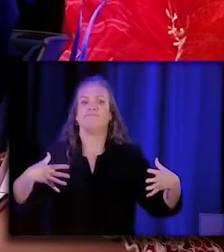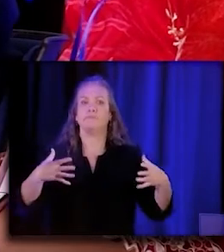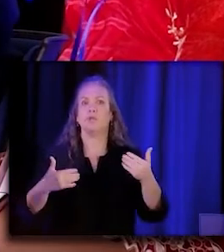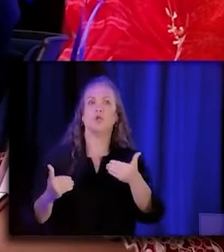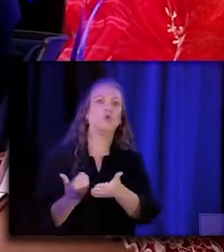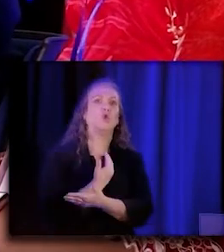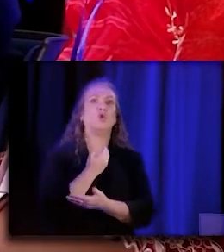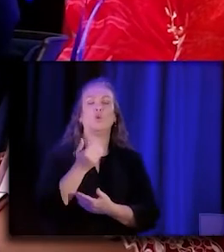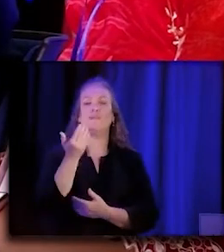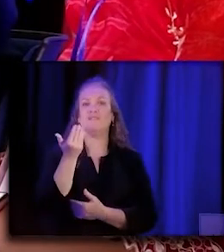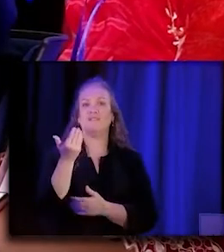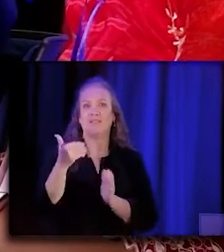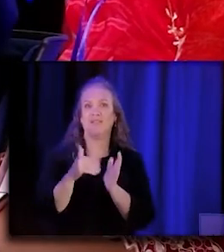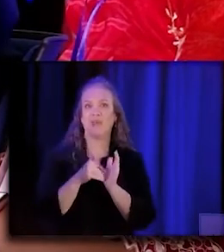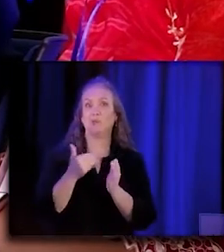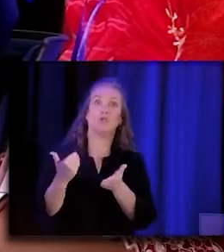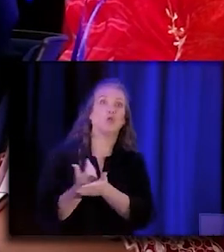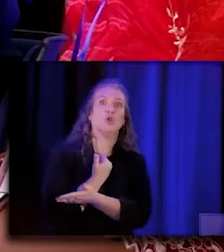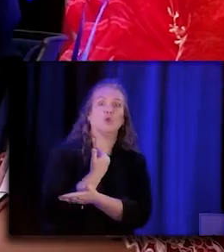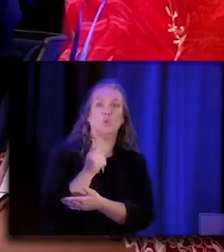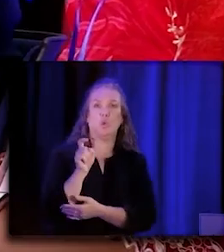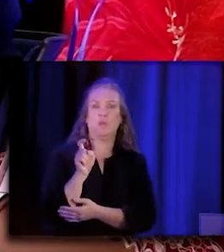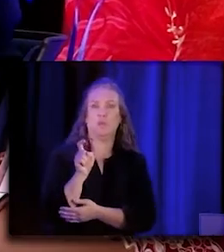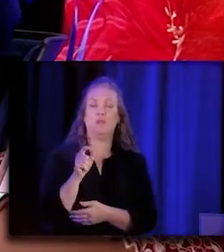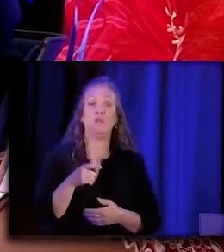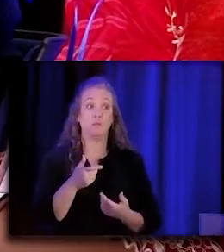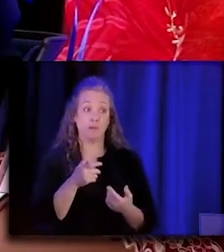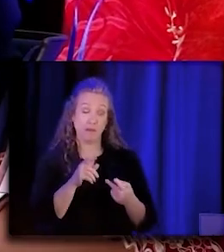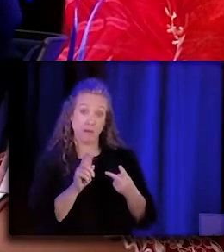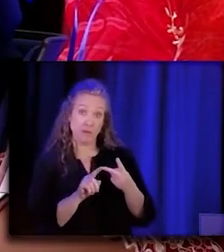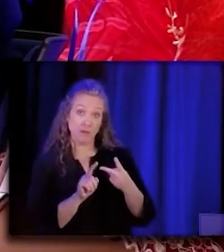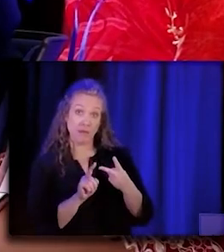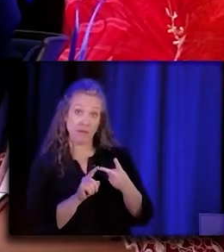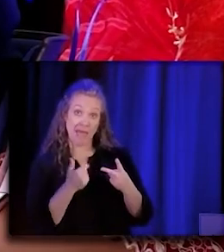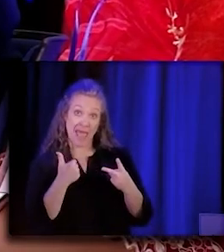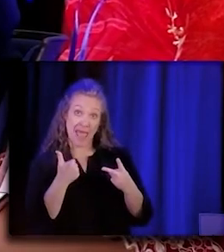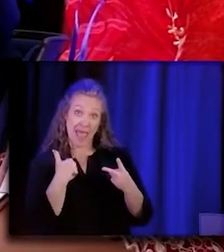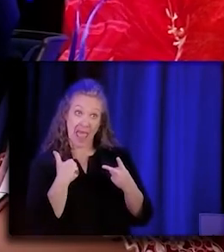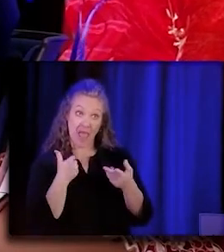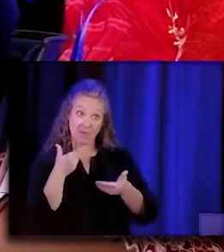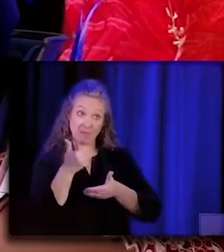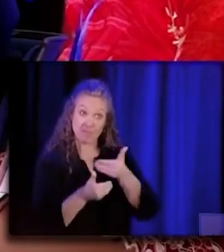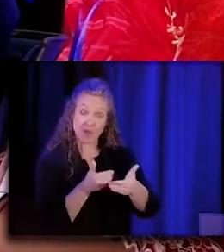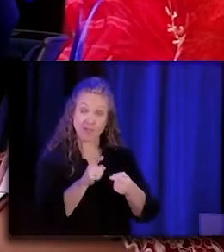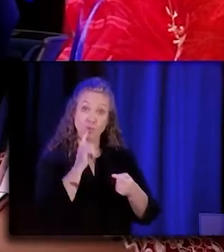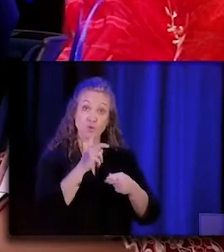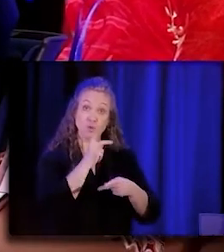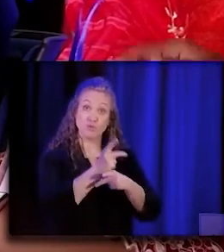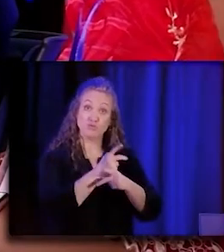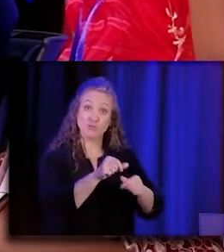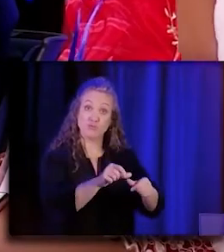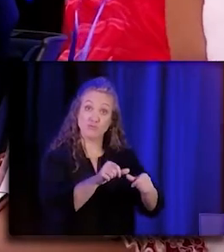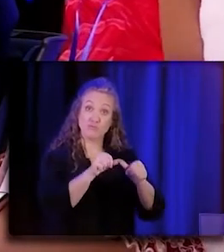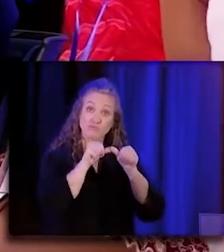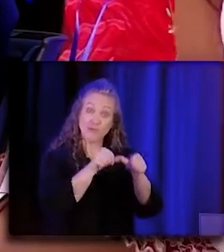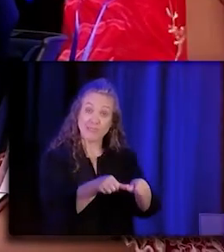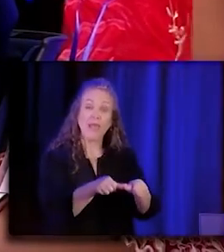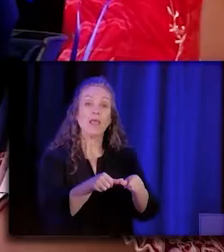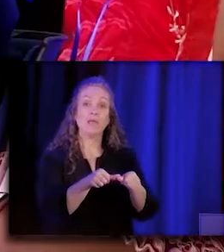And are there steps to retain CHWs in addition to bringing on new folks?